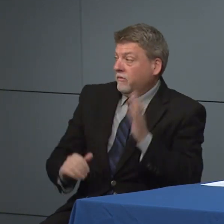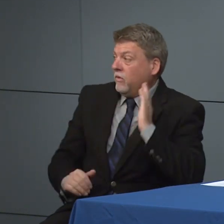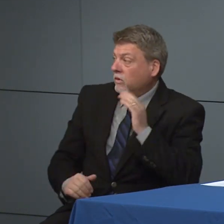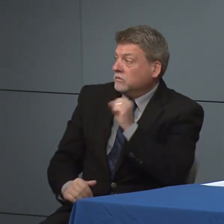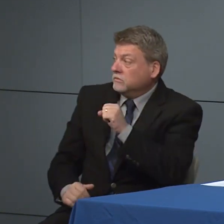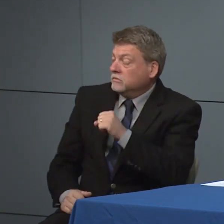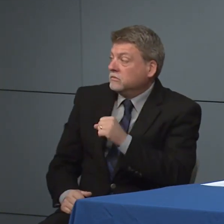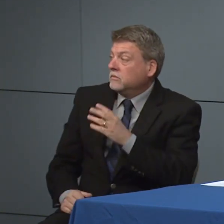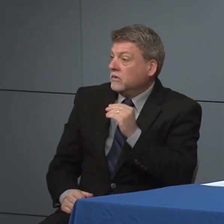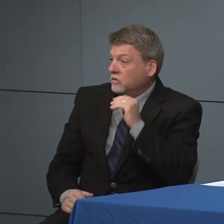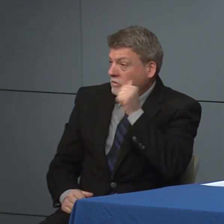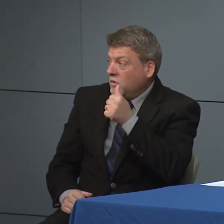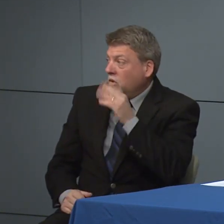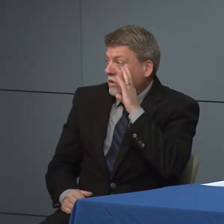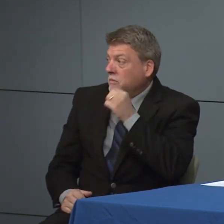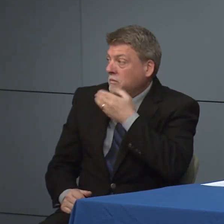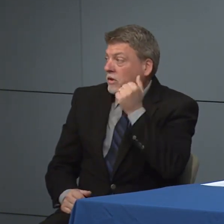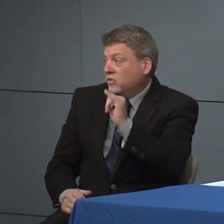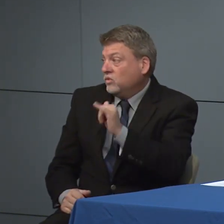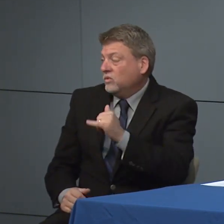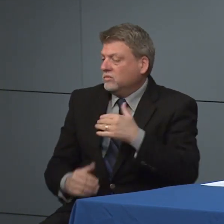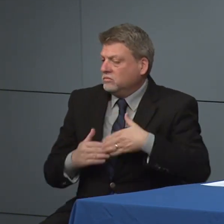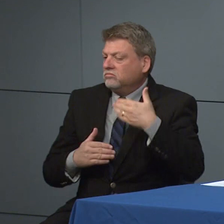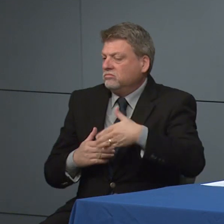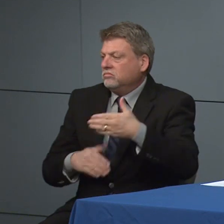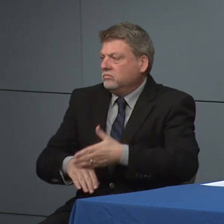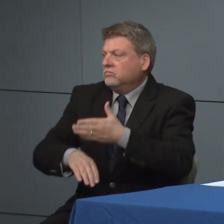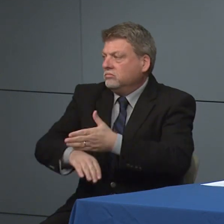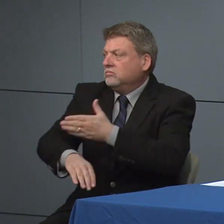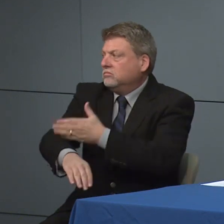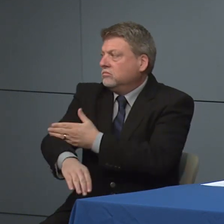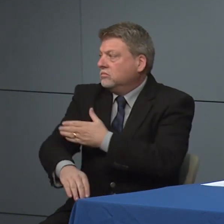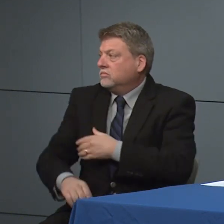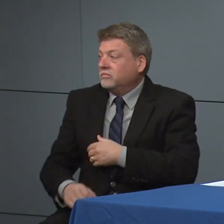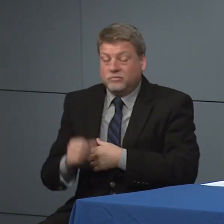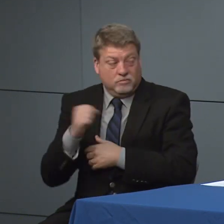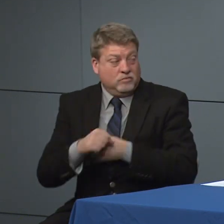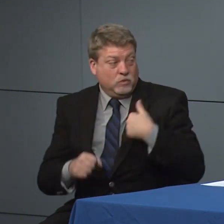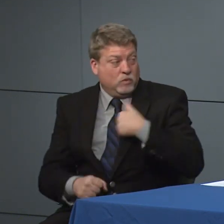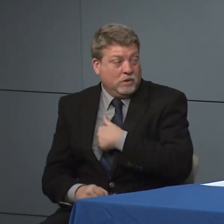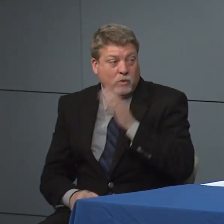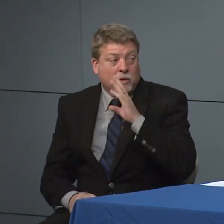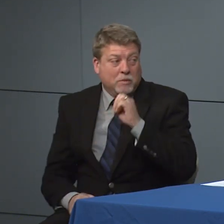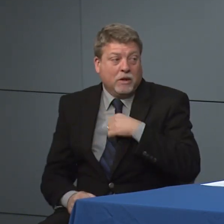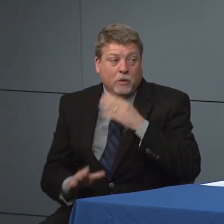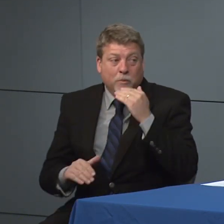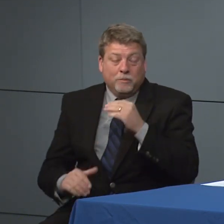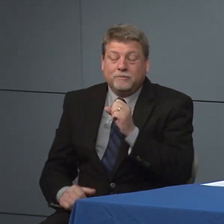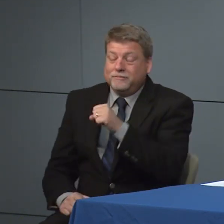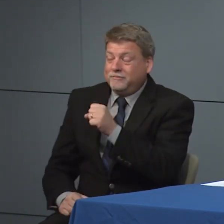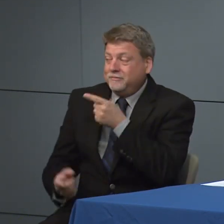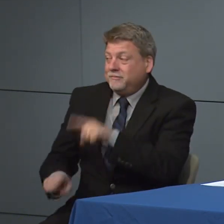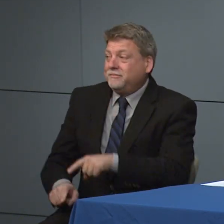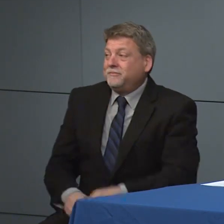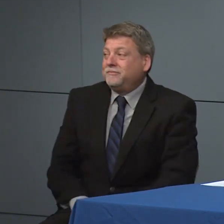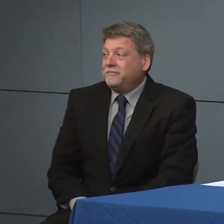were yesterday and tomorrow will probably be in a better place and we are today we all the items.